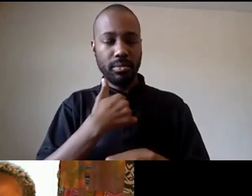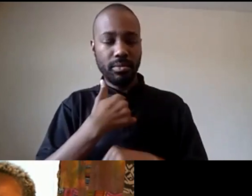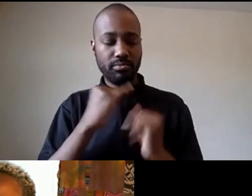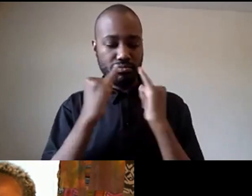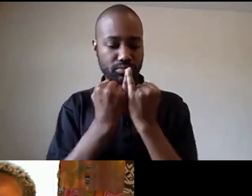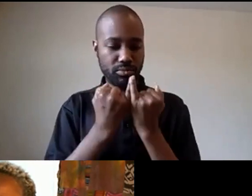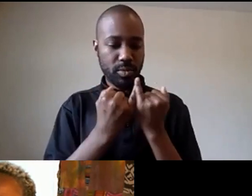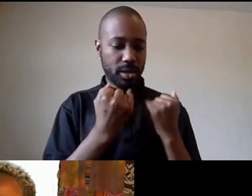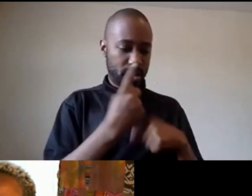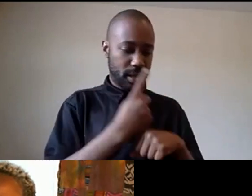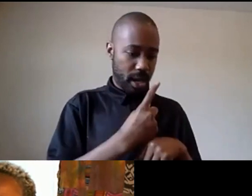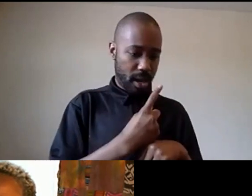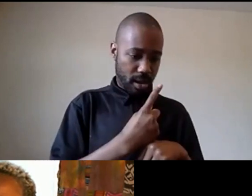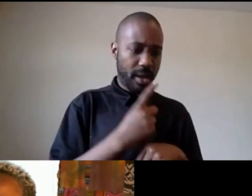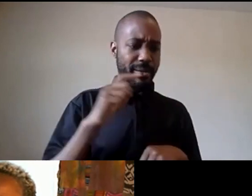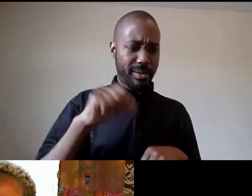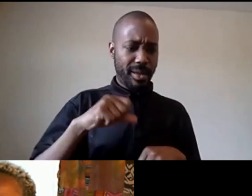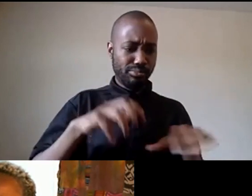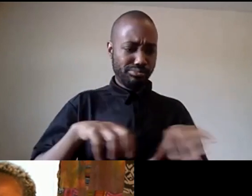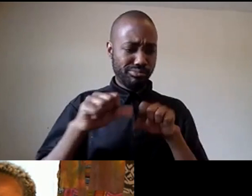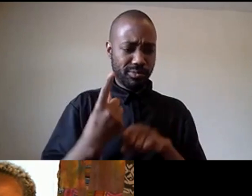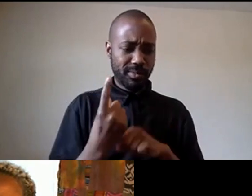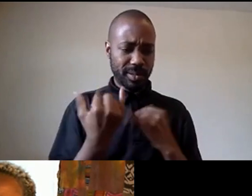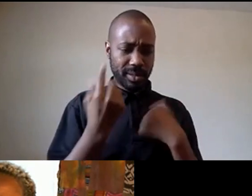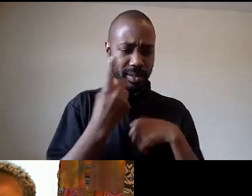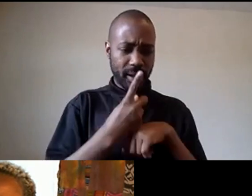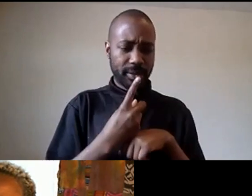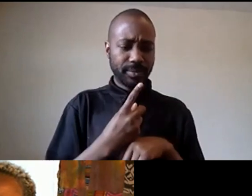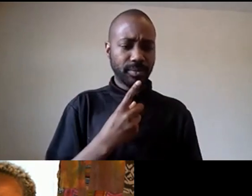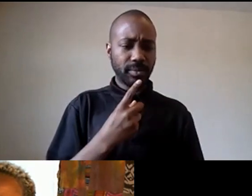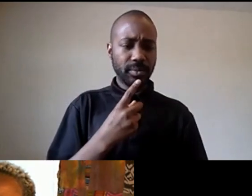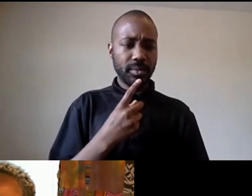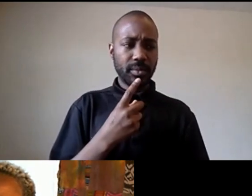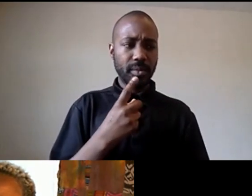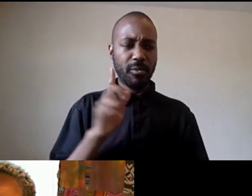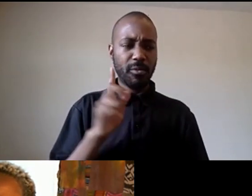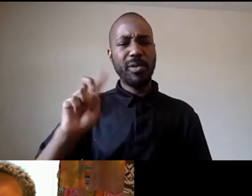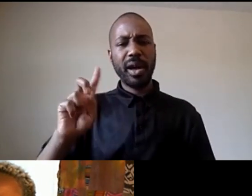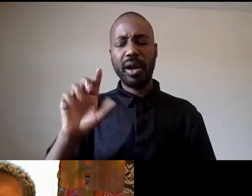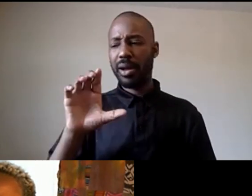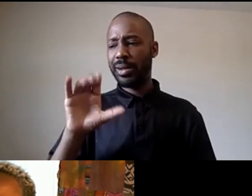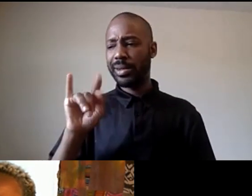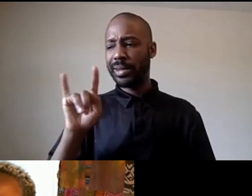there's one today though um that is at city hall the one today